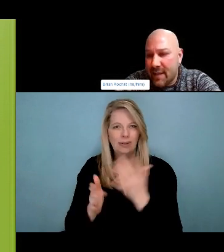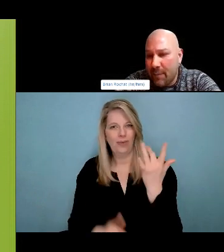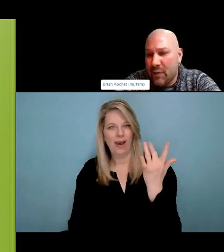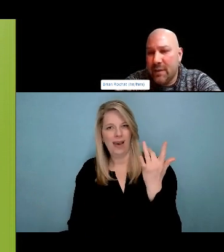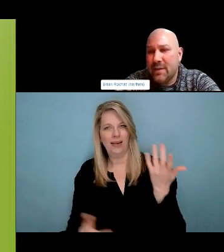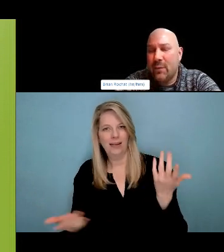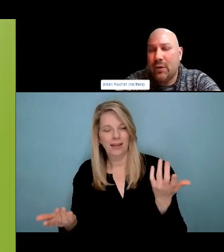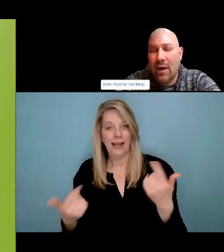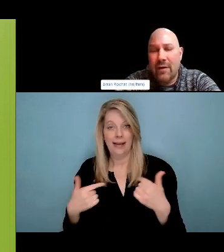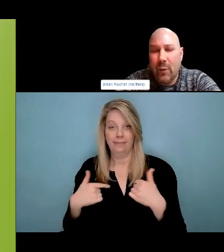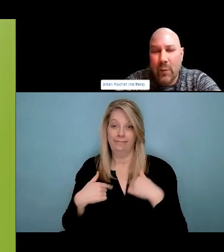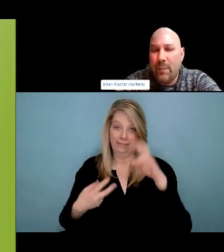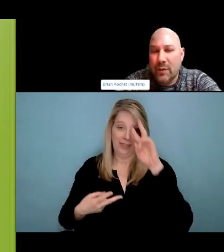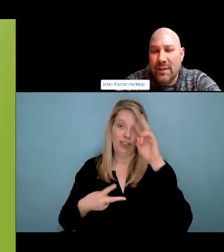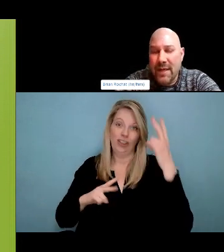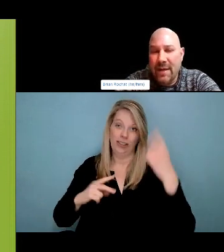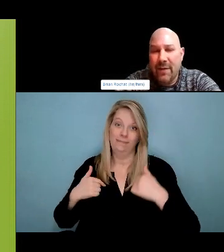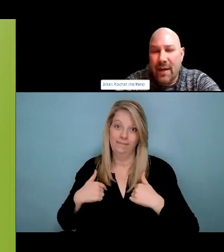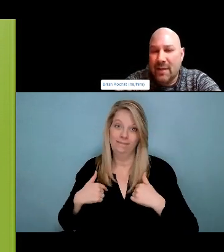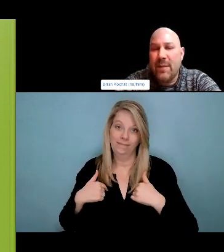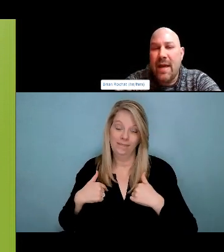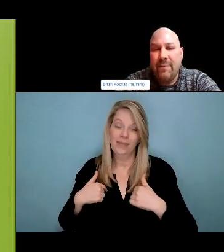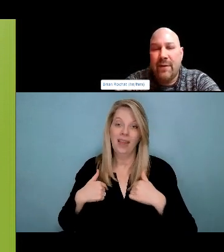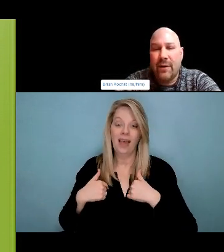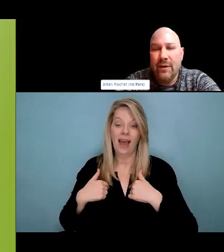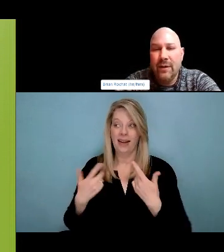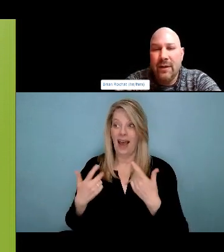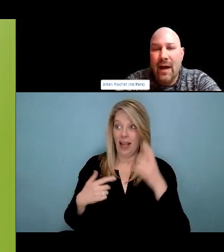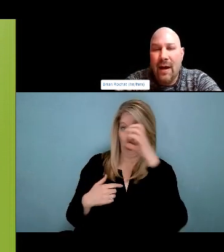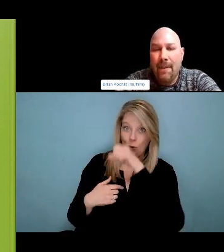My name. White Feather. It's pretty special. All I did was ask.